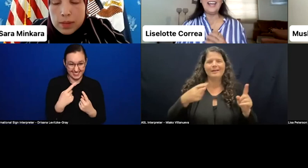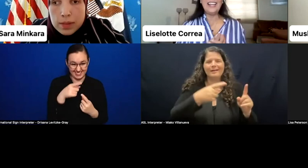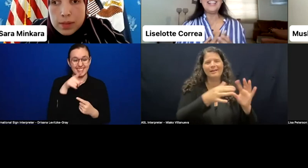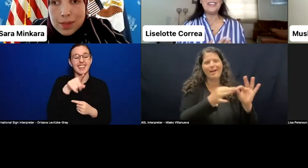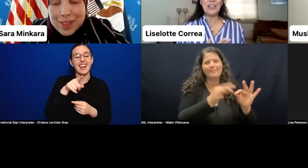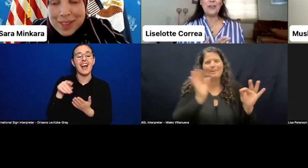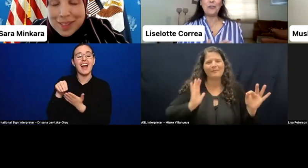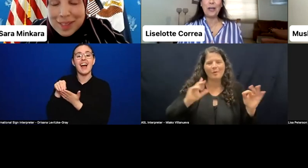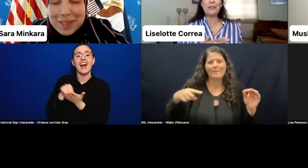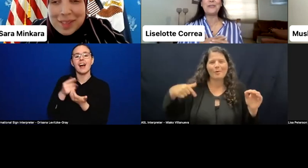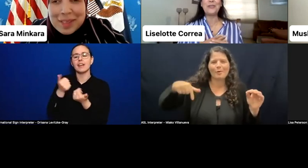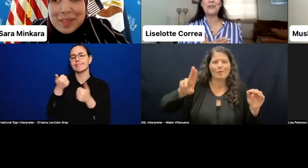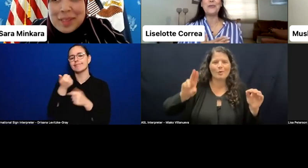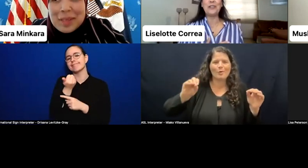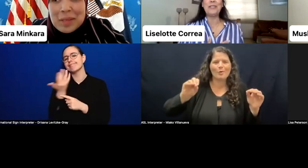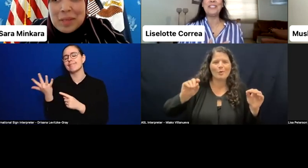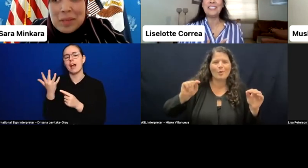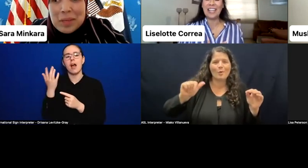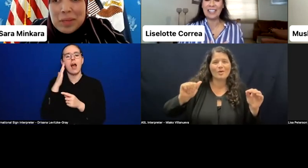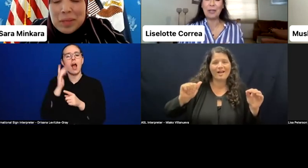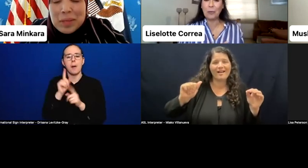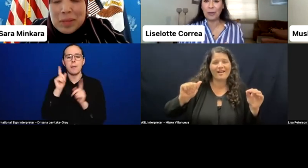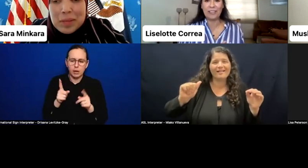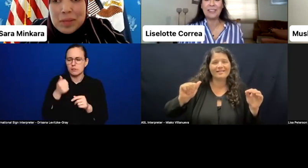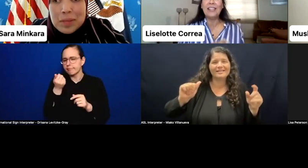I agree of what's been said about quotas.